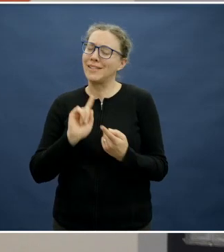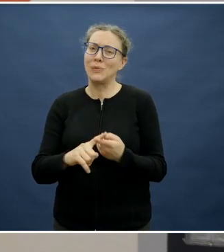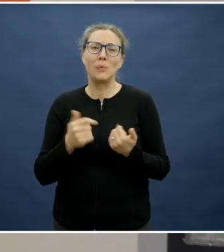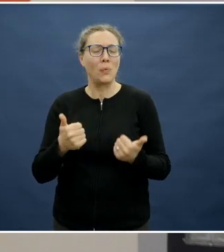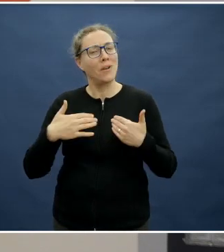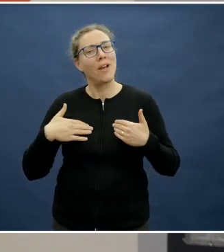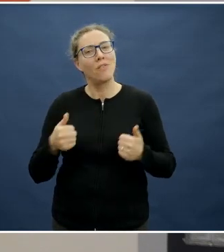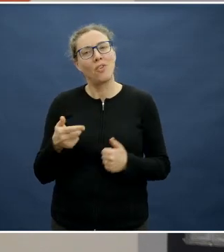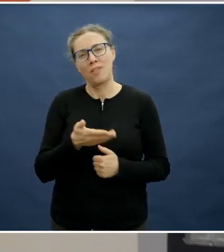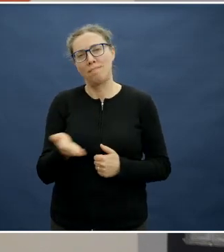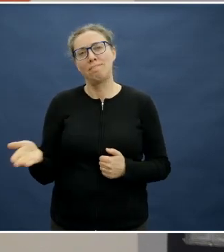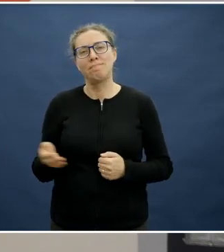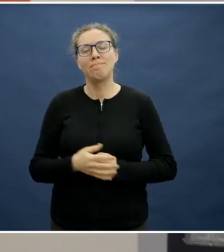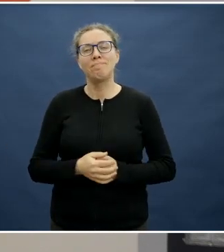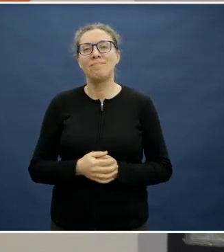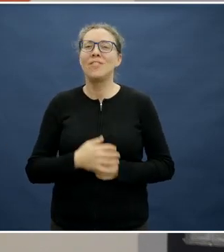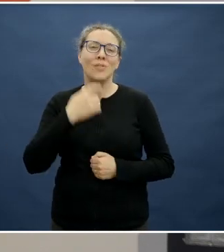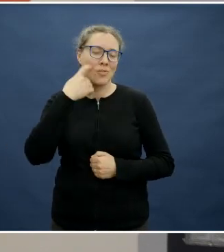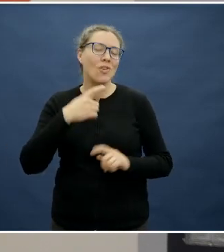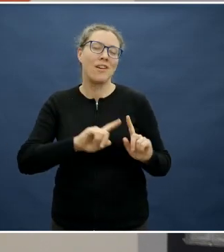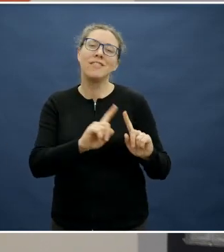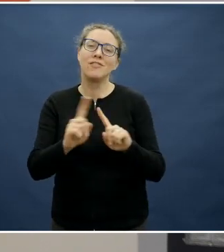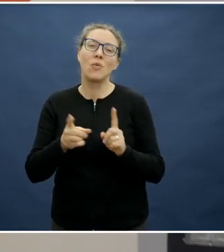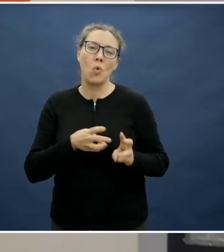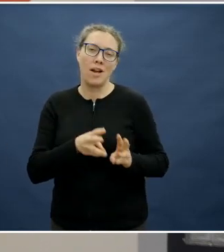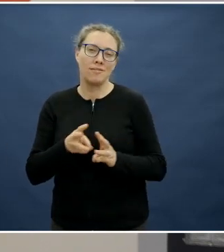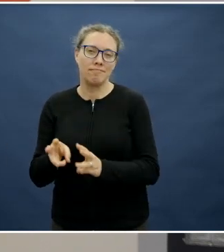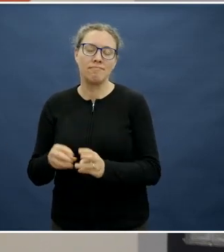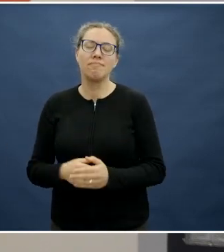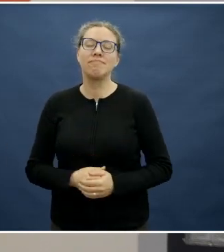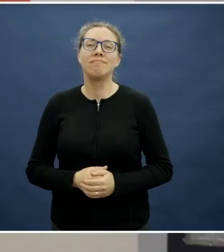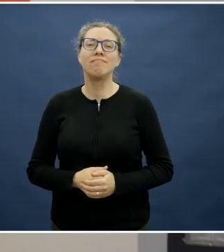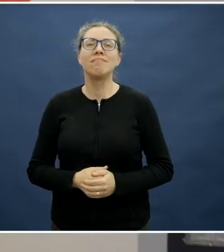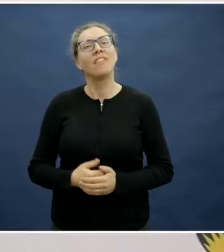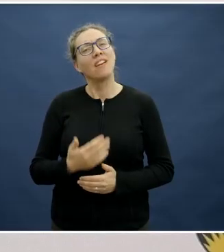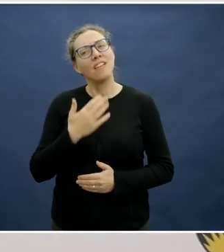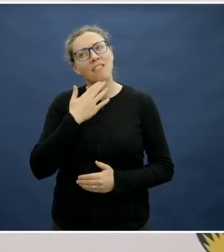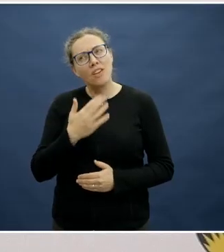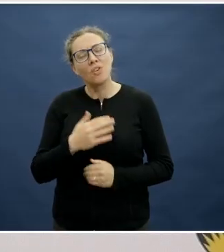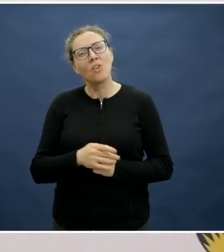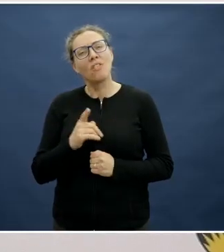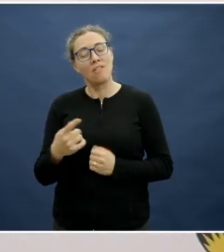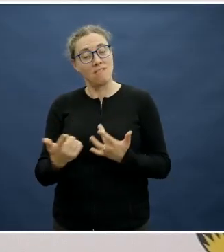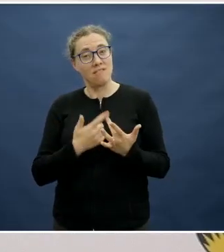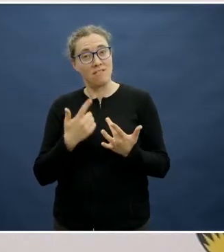having. So try anything. That leads to another really very pertinent question from a member of the